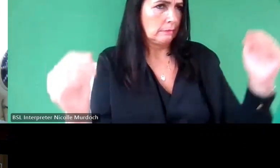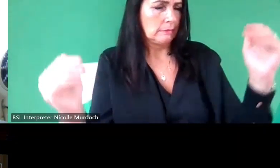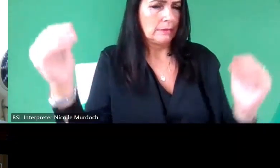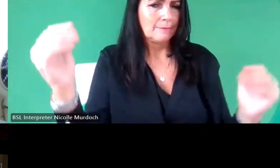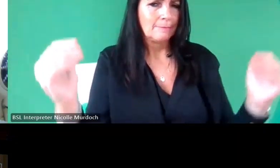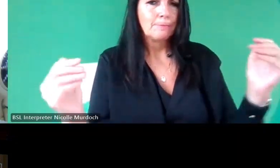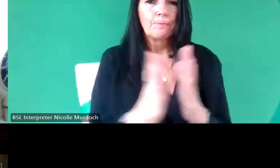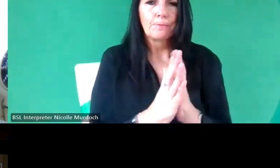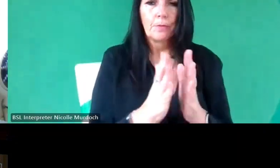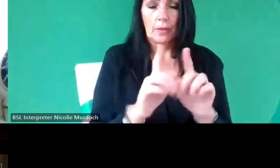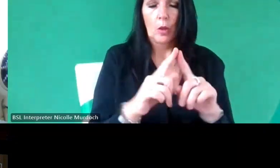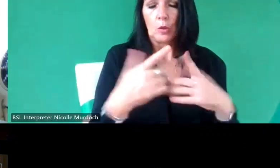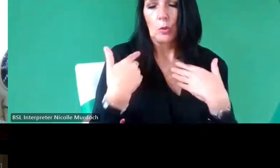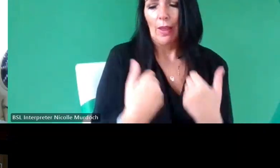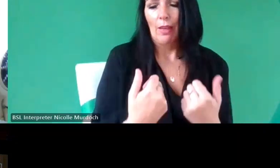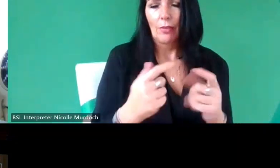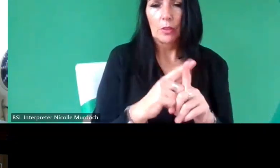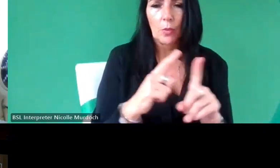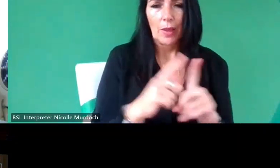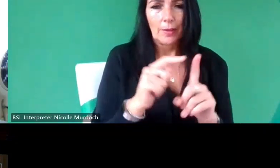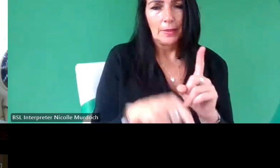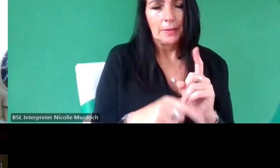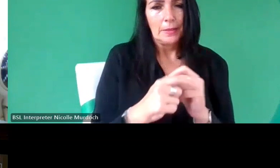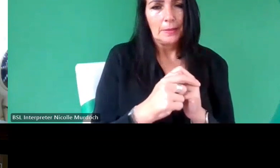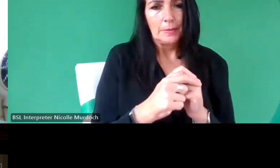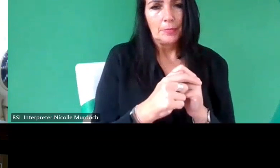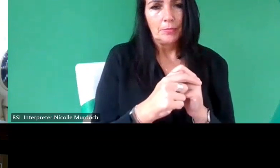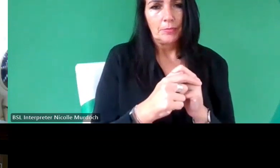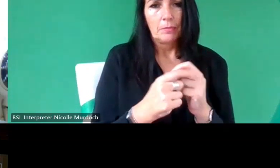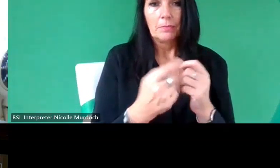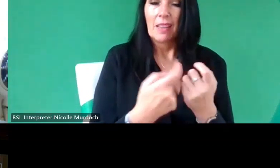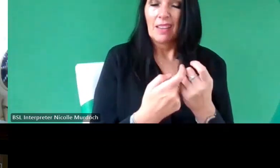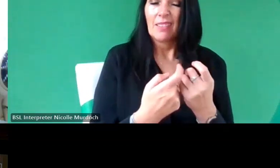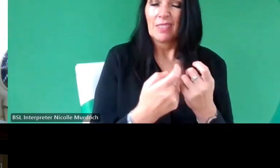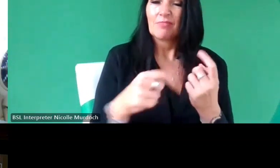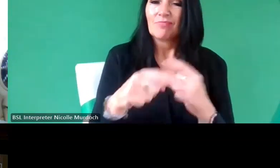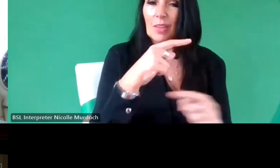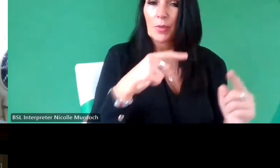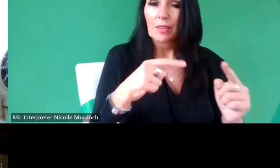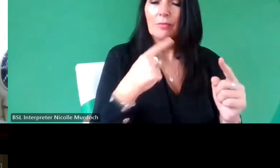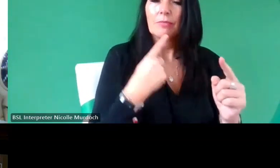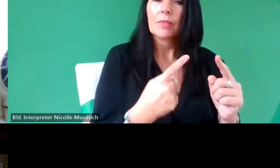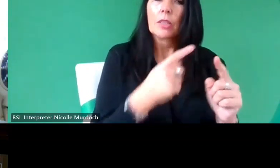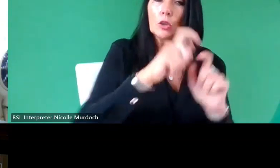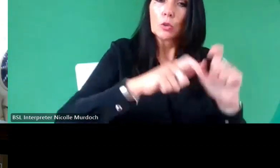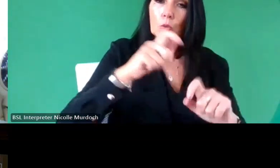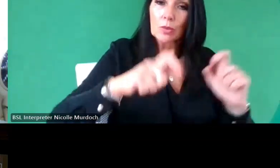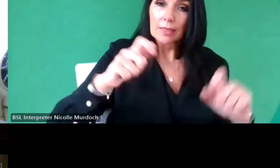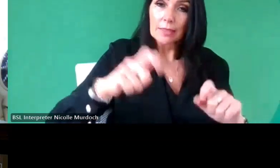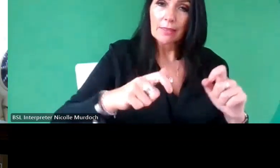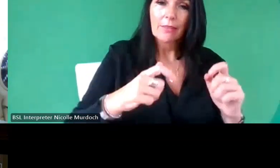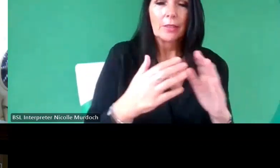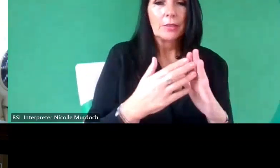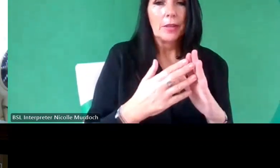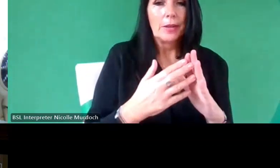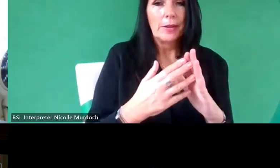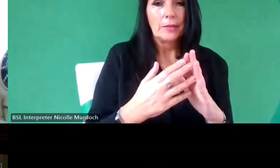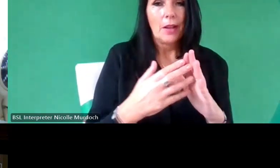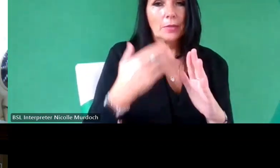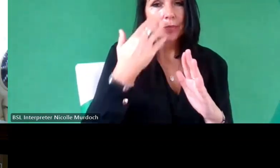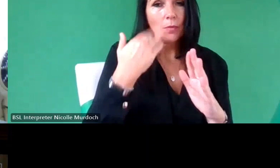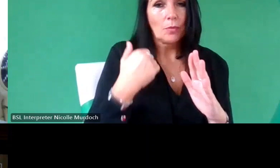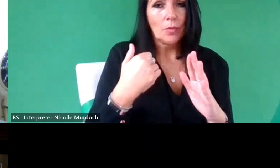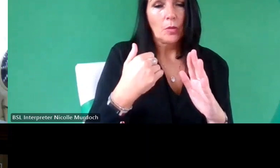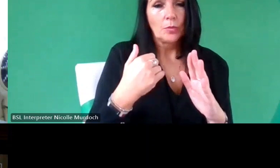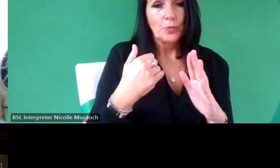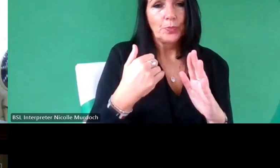things um there's an argument that that students who are from widening C Pati backgrounds um the